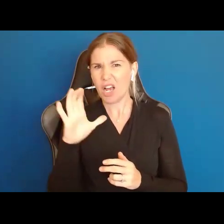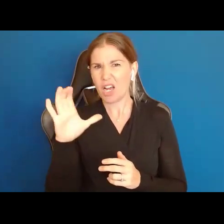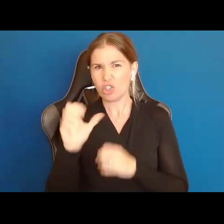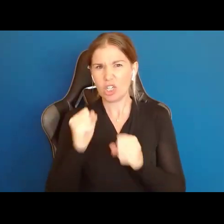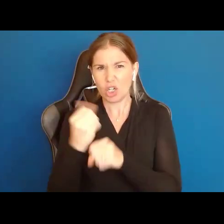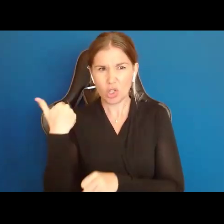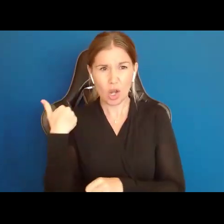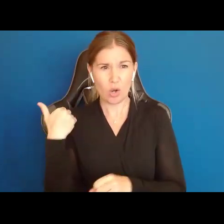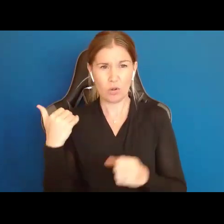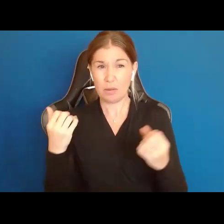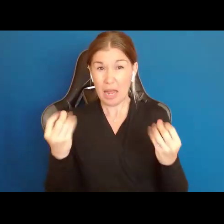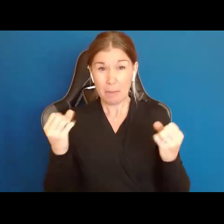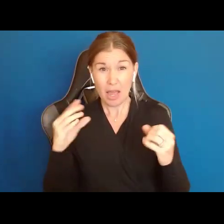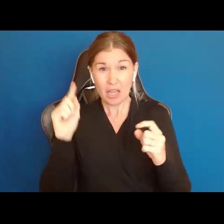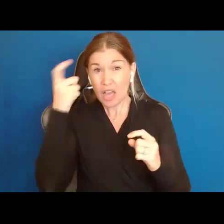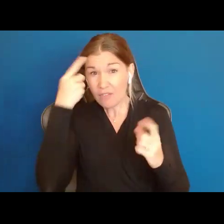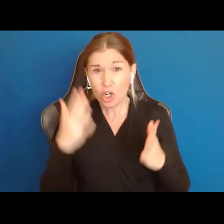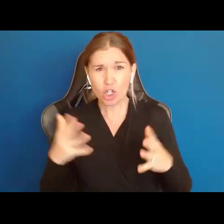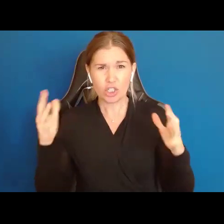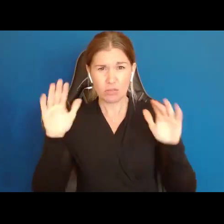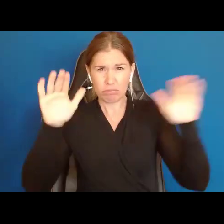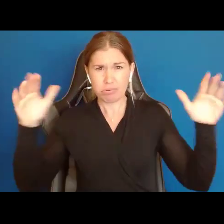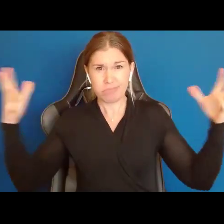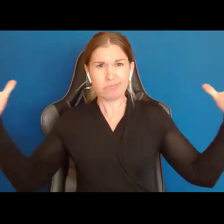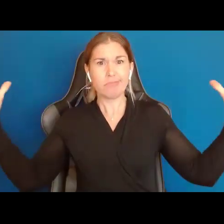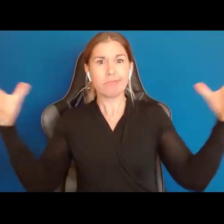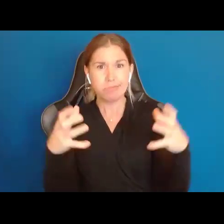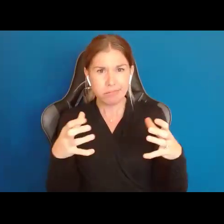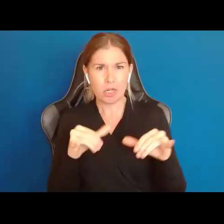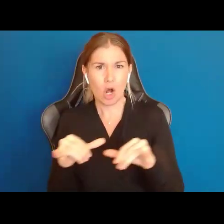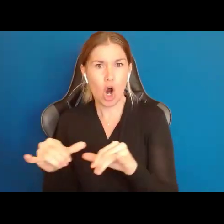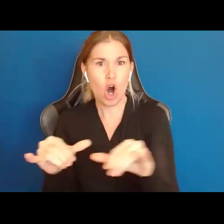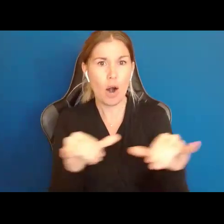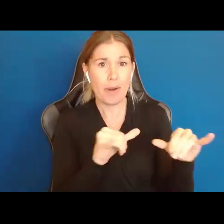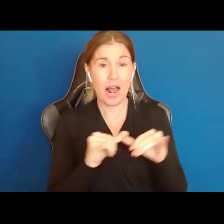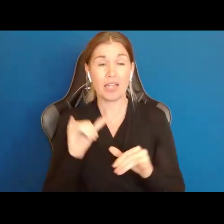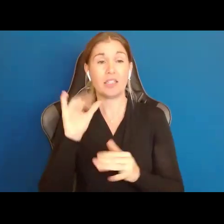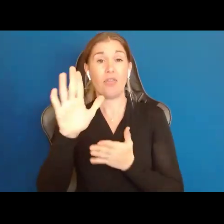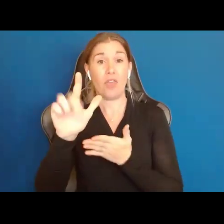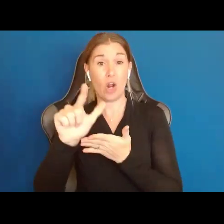the provinces got together and harmonize their laws so the laws would be uniform from one part